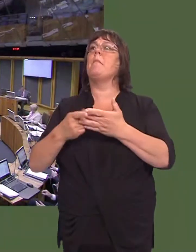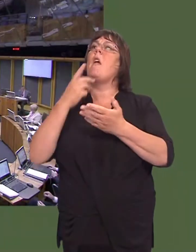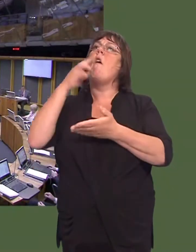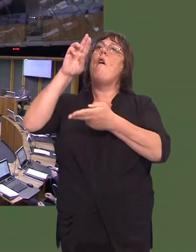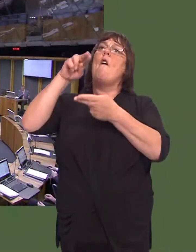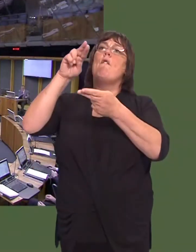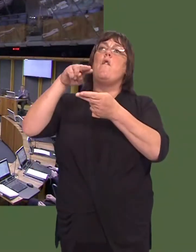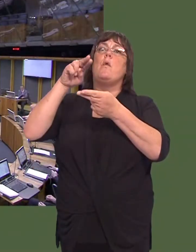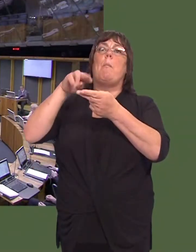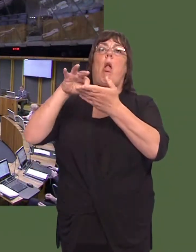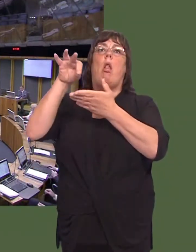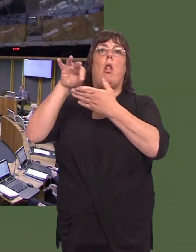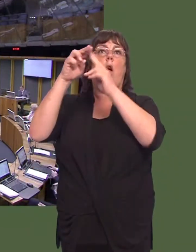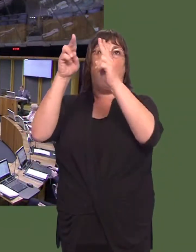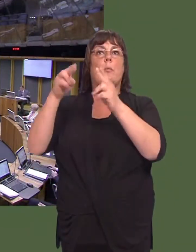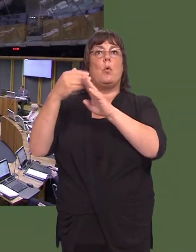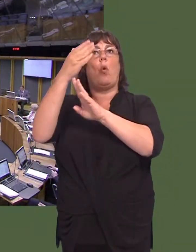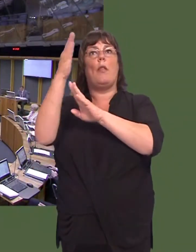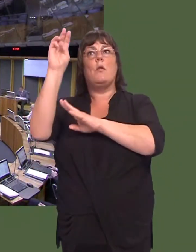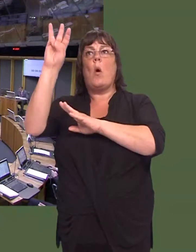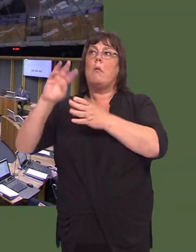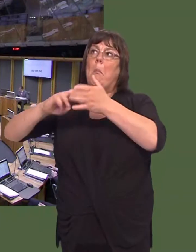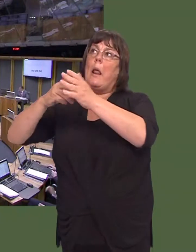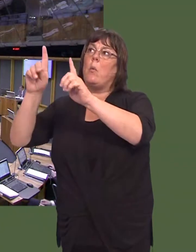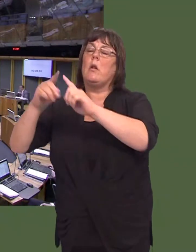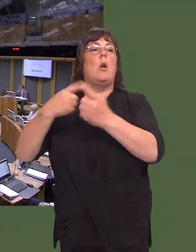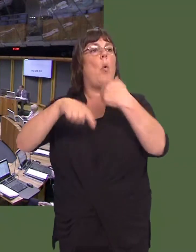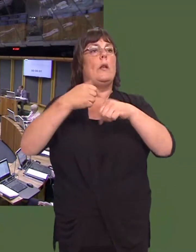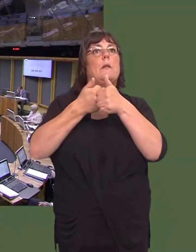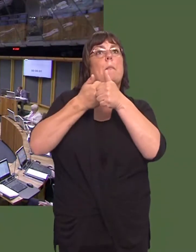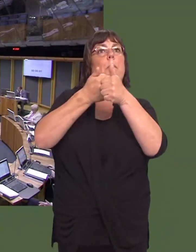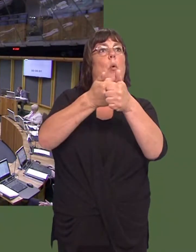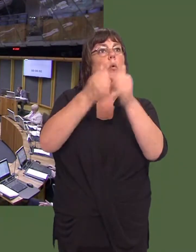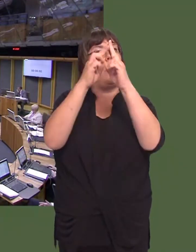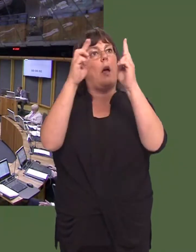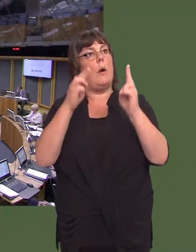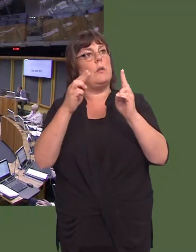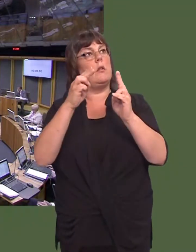Cymru? OAQ(5)0632(FM) Carwyn Jones: We support a range of housing tenures in the north-east of Wales and, indeed, across Wales.